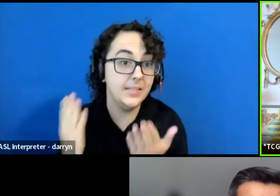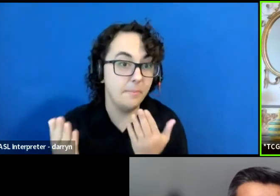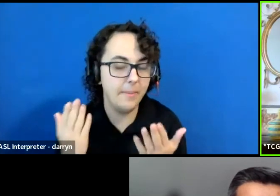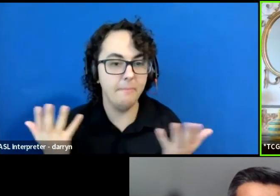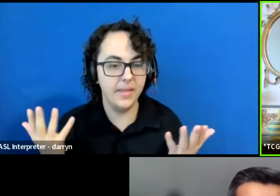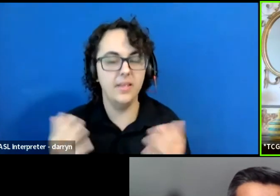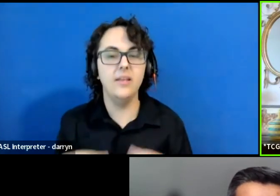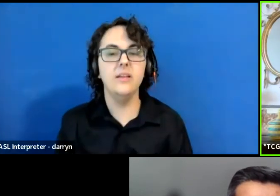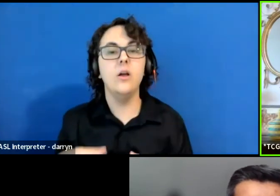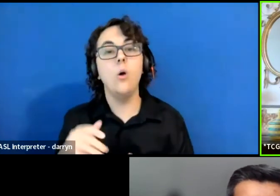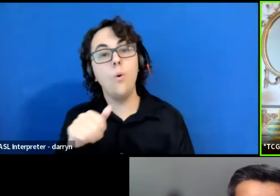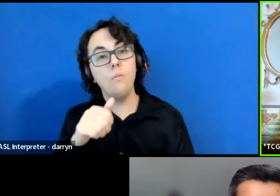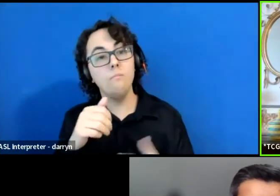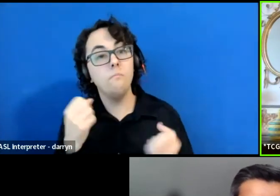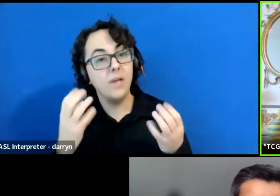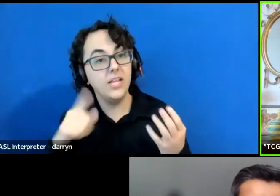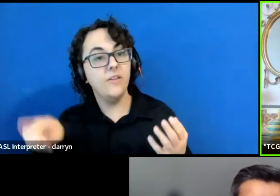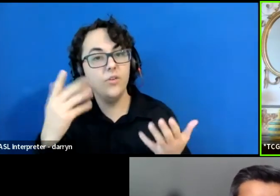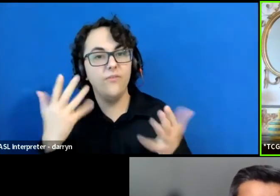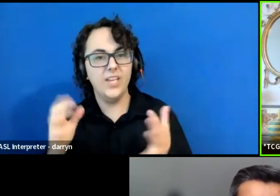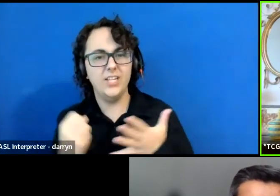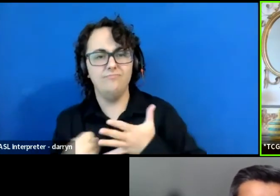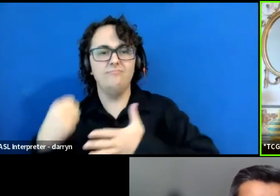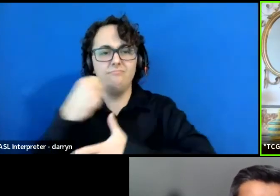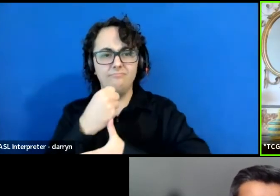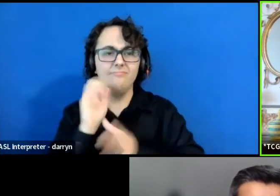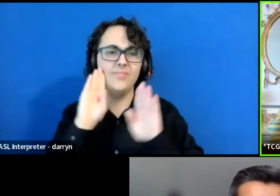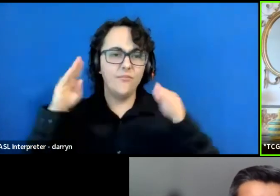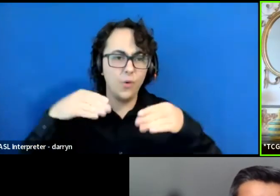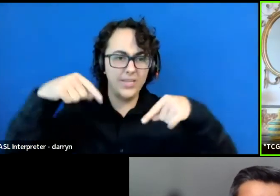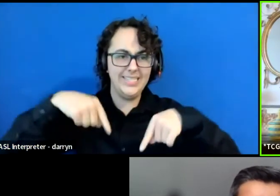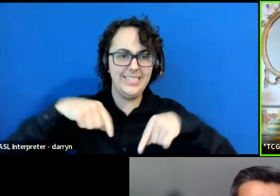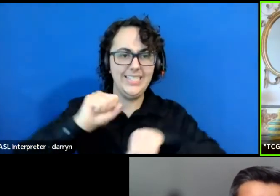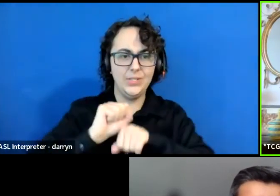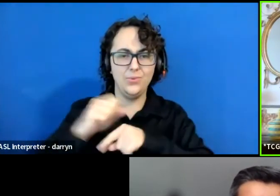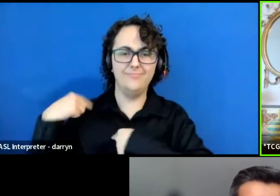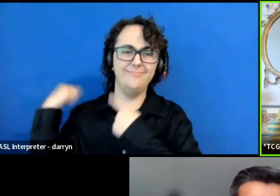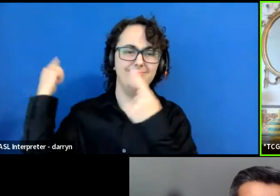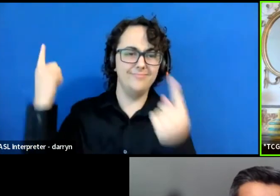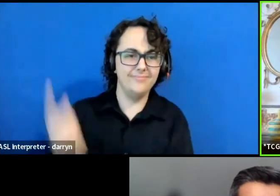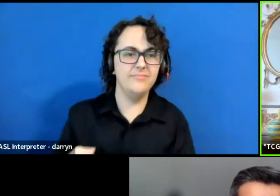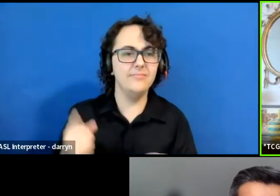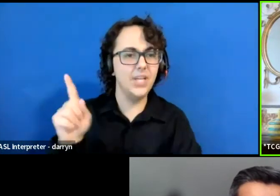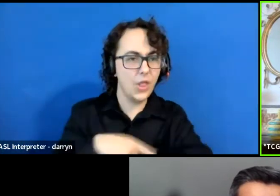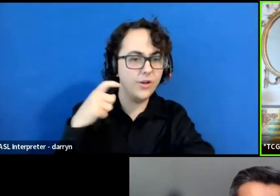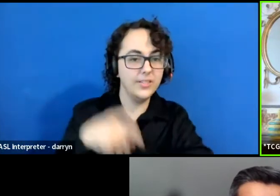have been prioritizing this work for a very long time. And for others, you've only begun